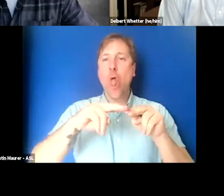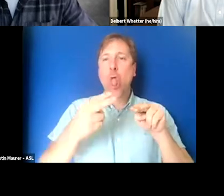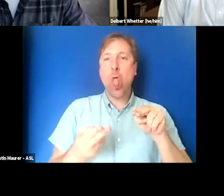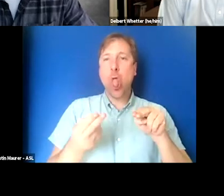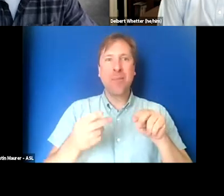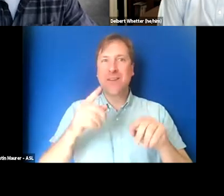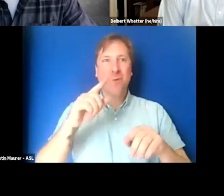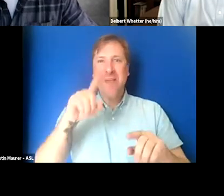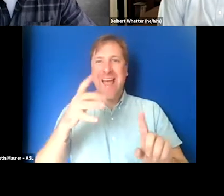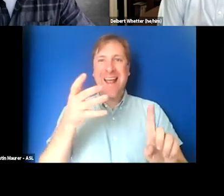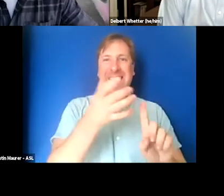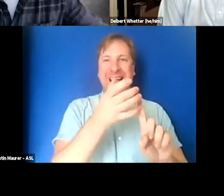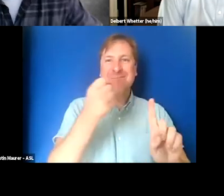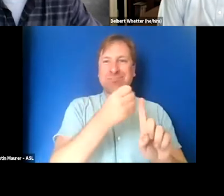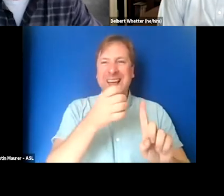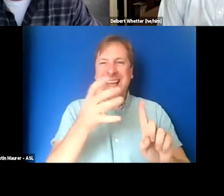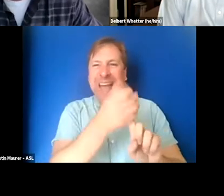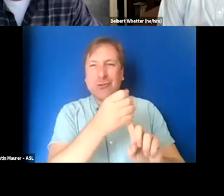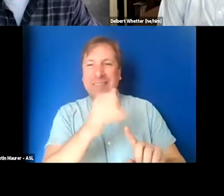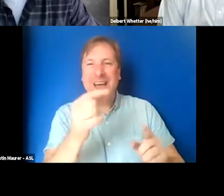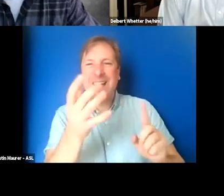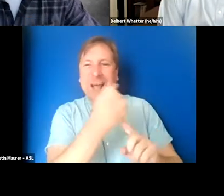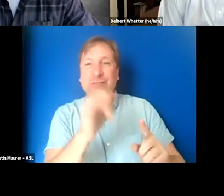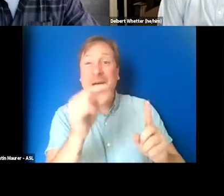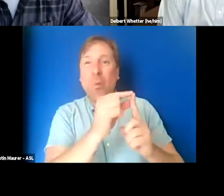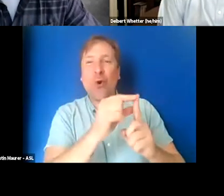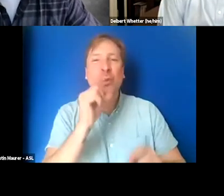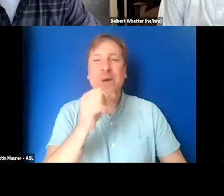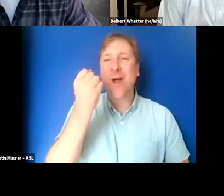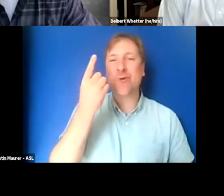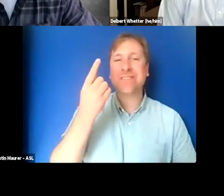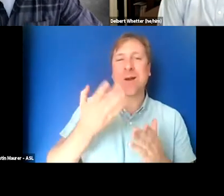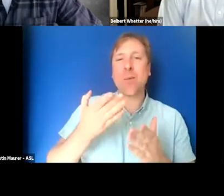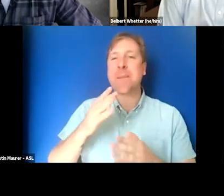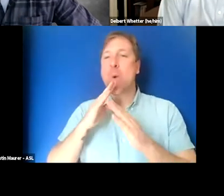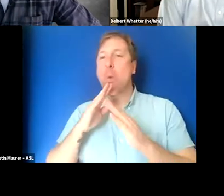the word that we didn't quite understand or that wasn't enunciated well or just